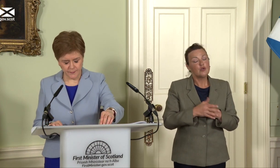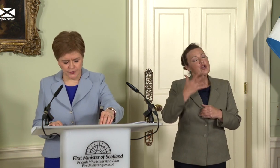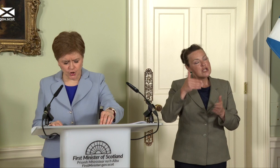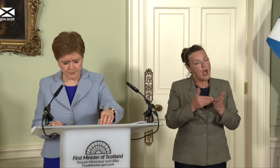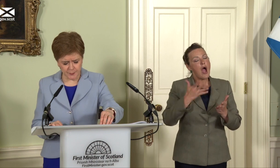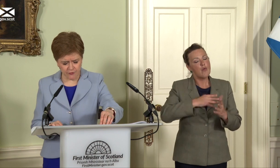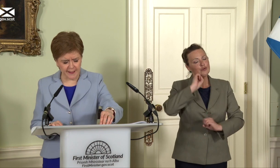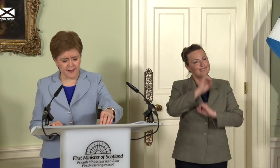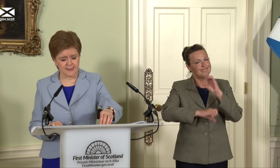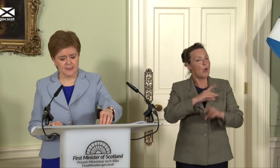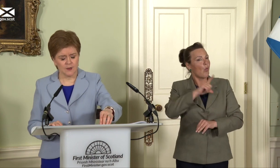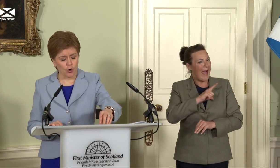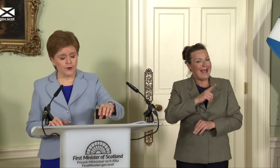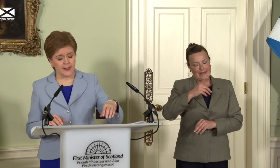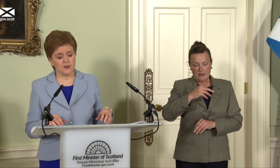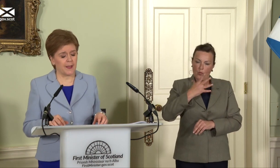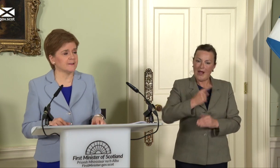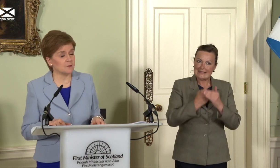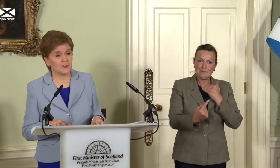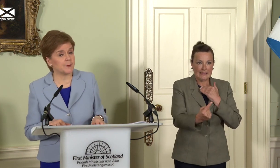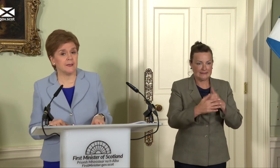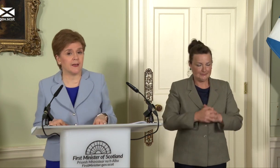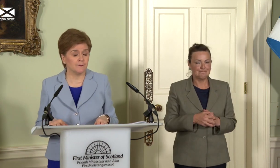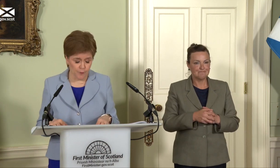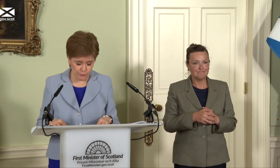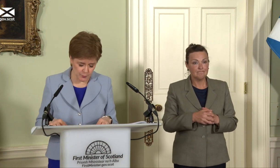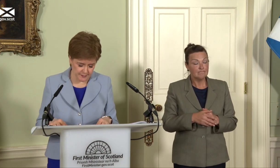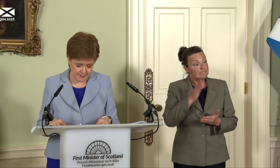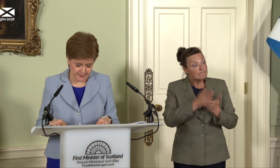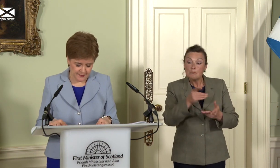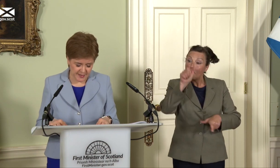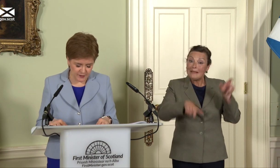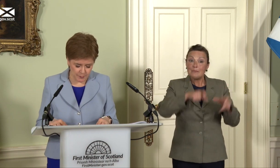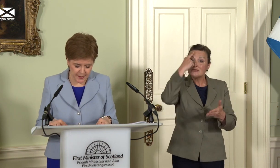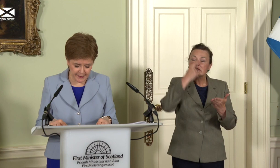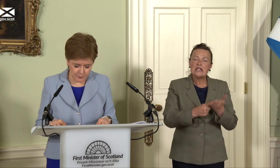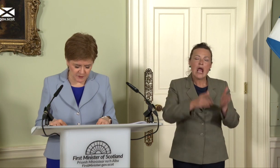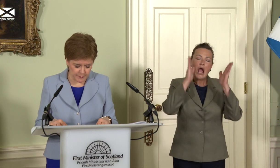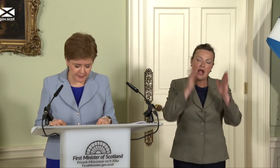The choice people arrive at on independence must be an informed one. The case we make must speak